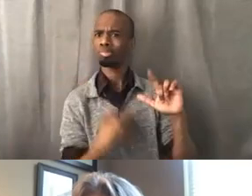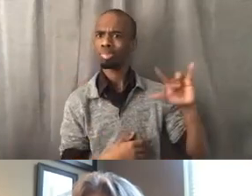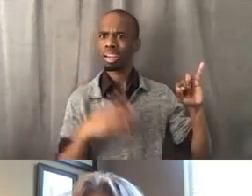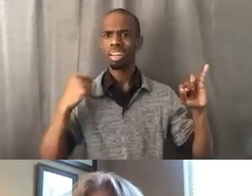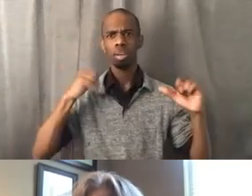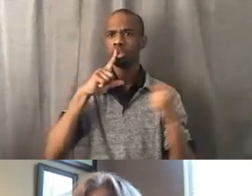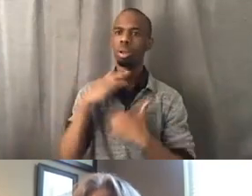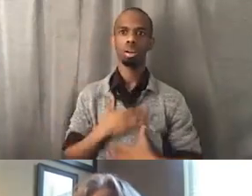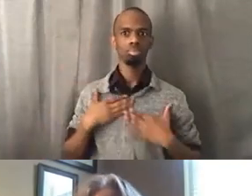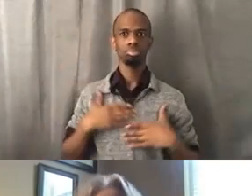I know I owe you an email.